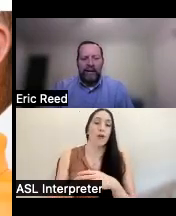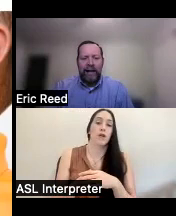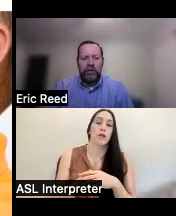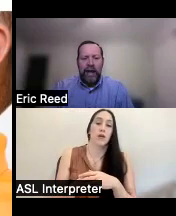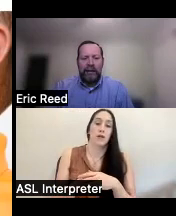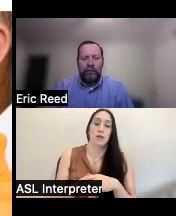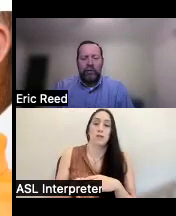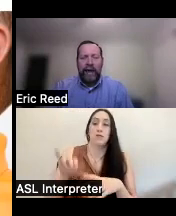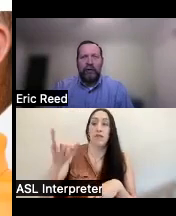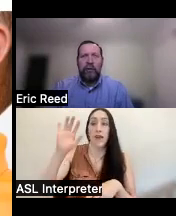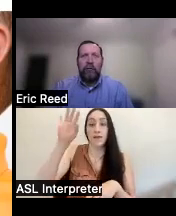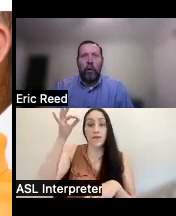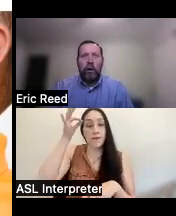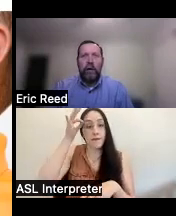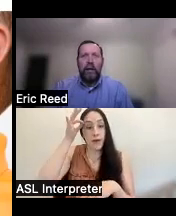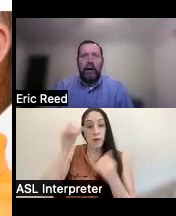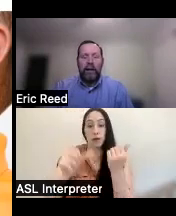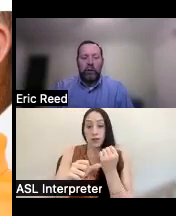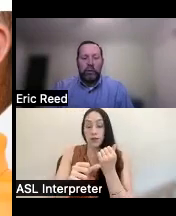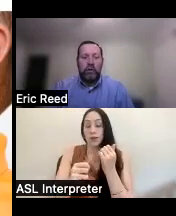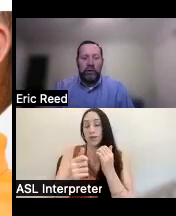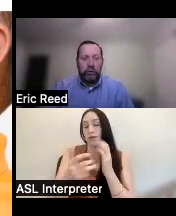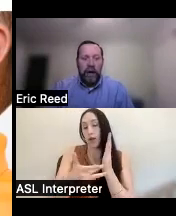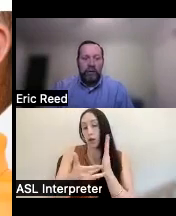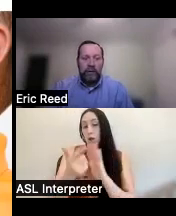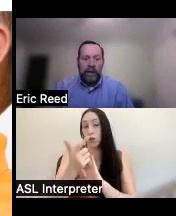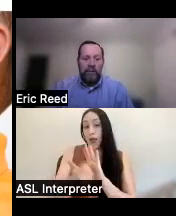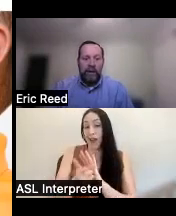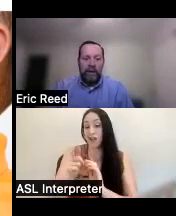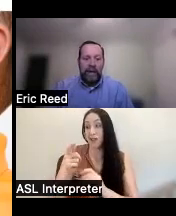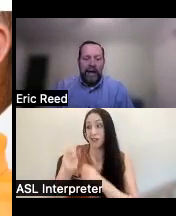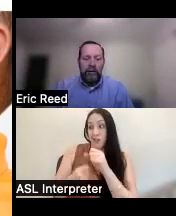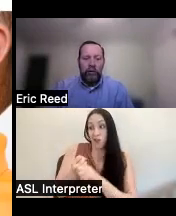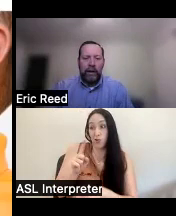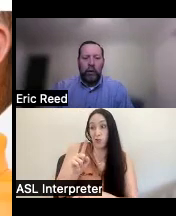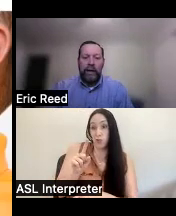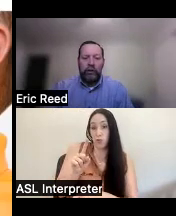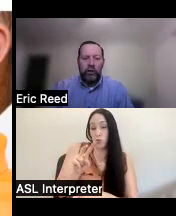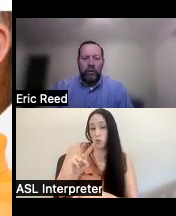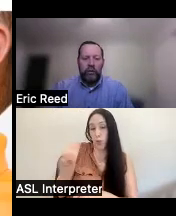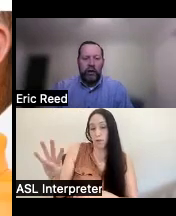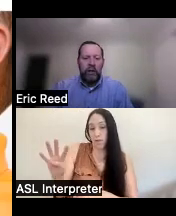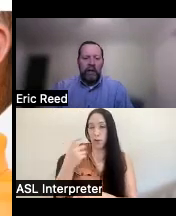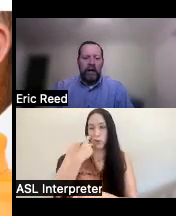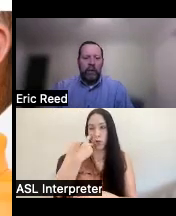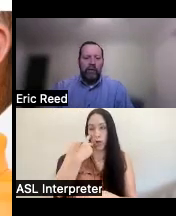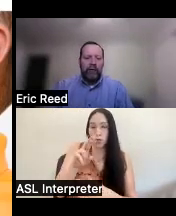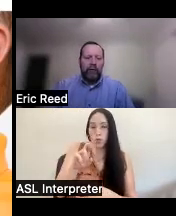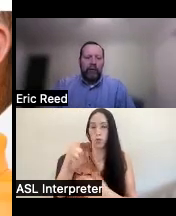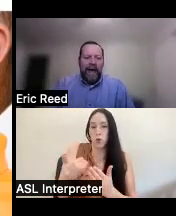technology Act of 2004 which was just re-upped um at the end of 2022 so we were thankful for